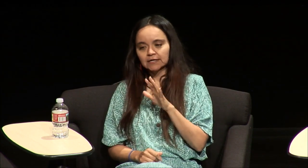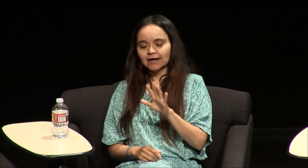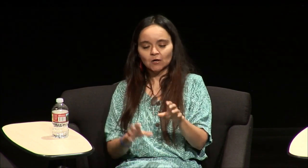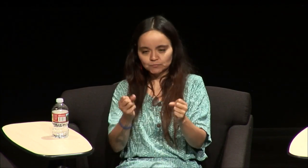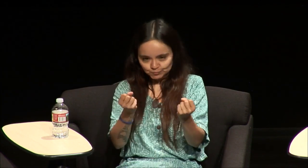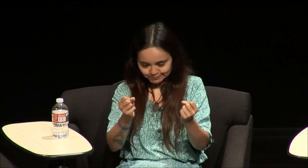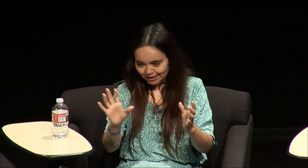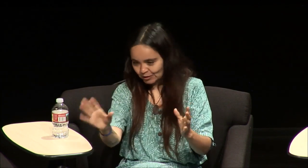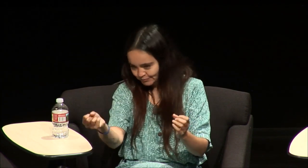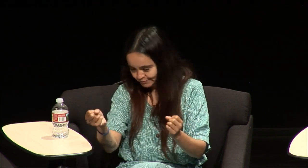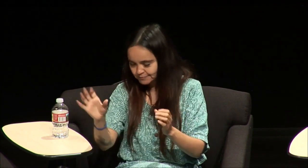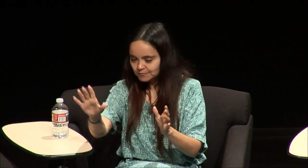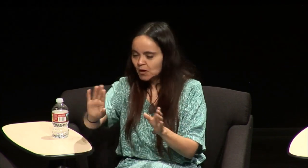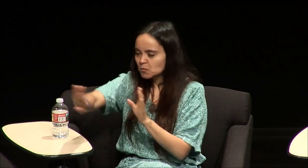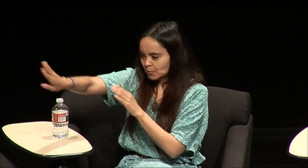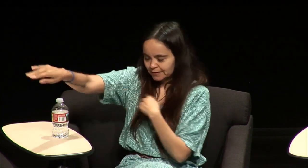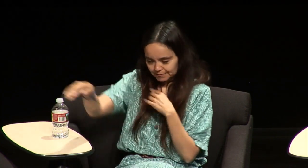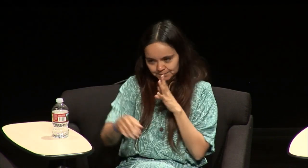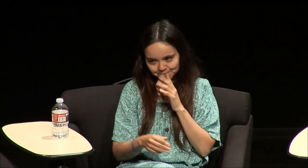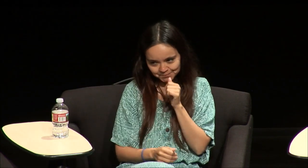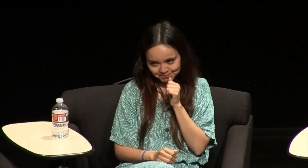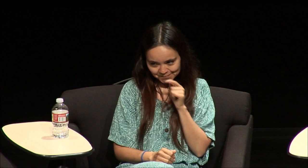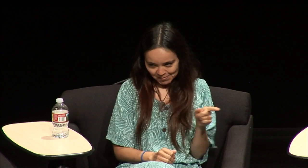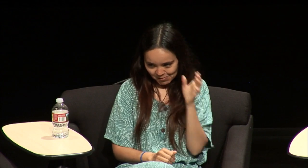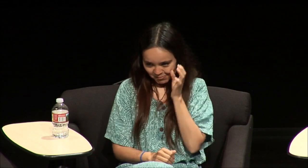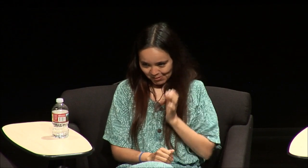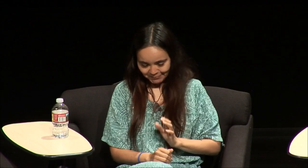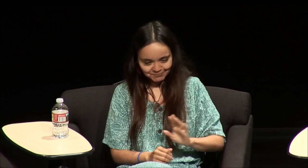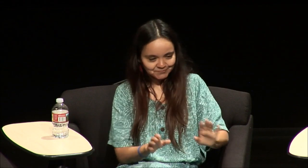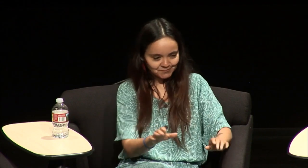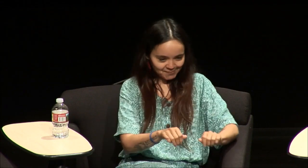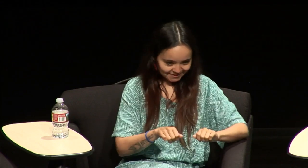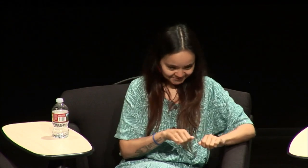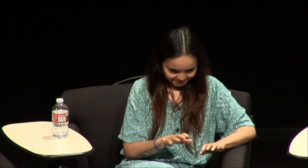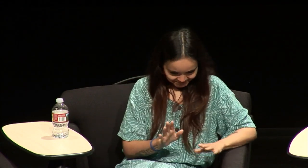aide was like hold on and she said "I need to talk to you in private Claudia